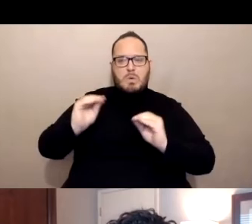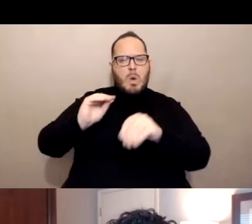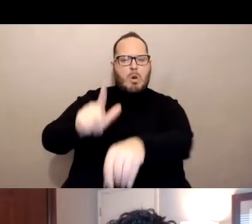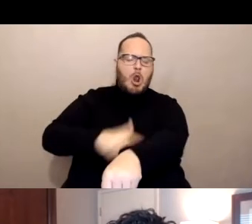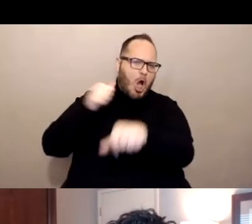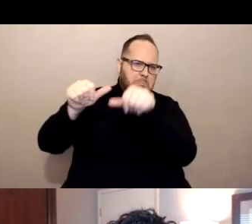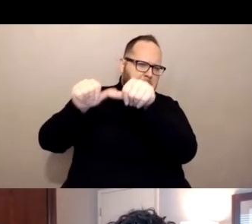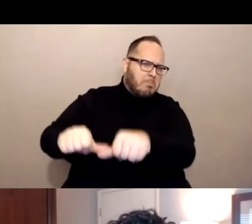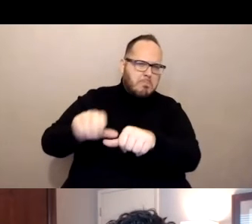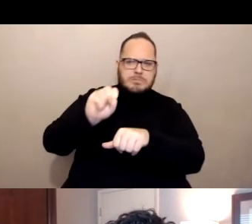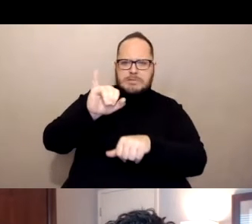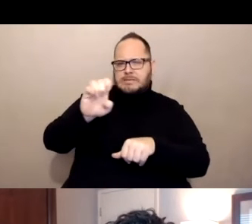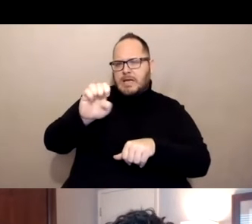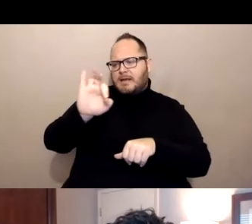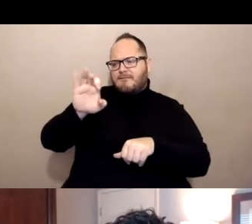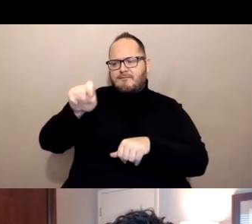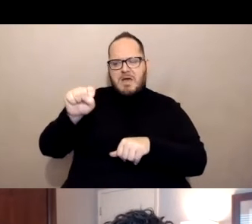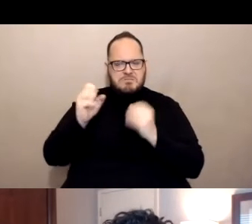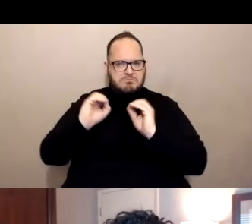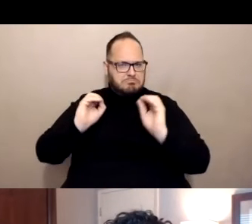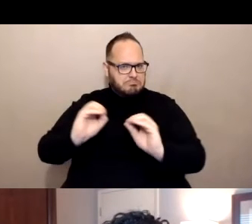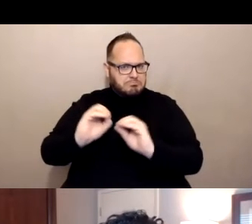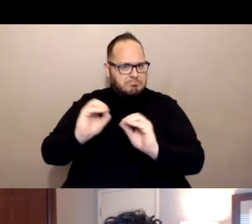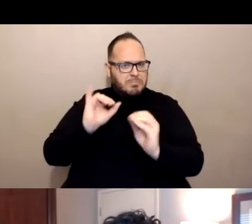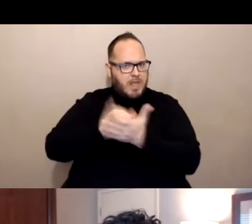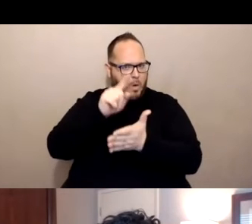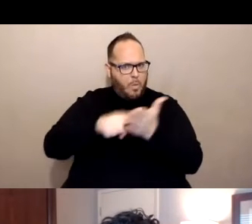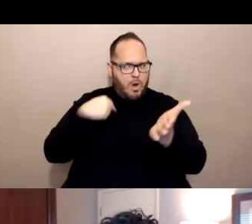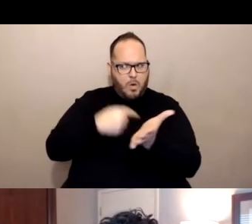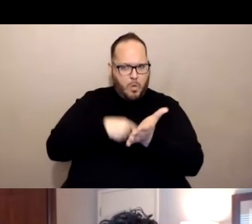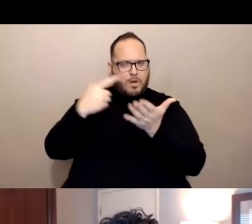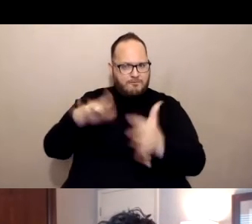from the trials and from the studies. And it does have several advantages